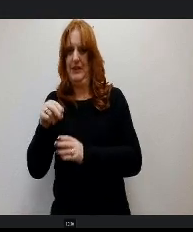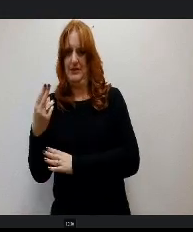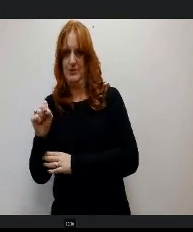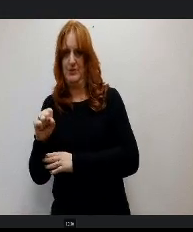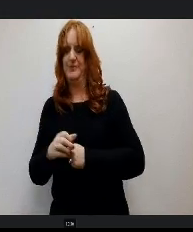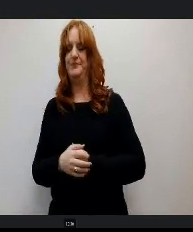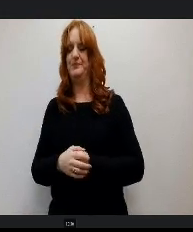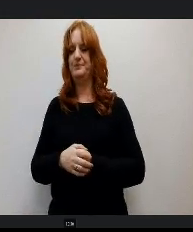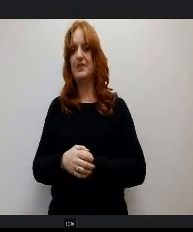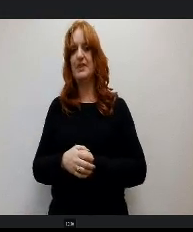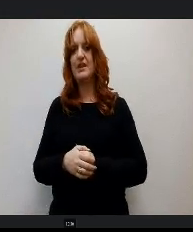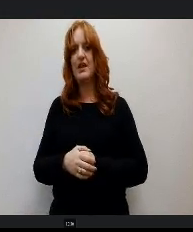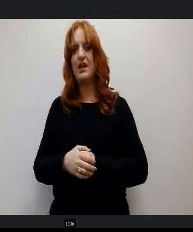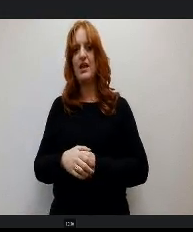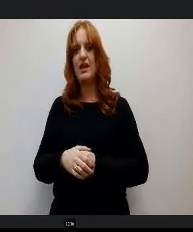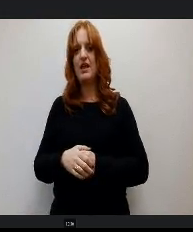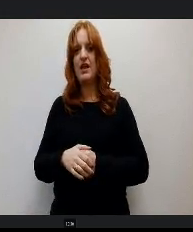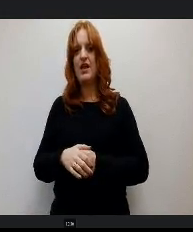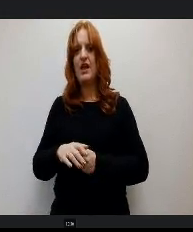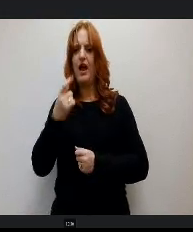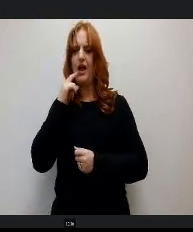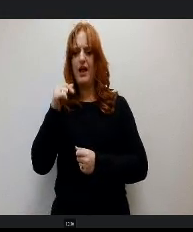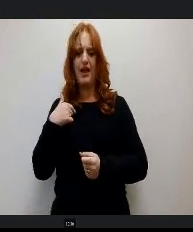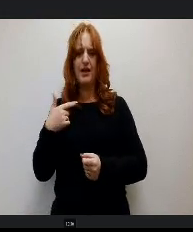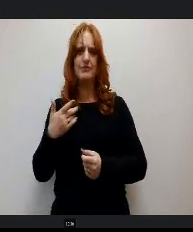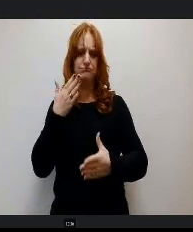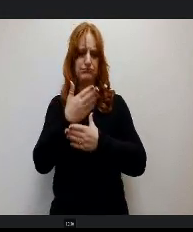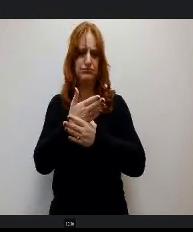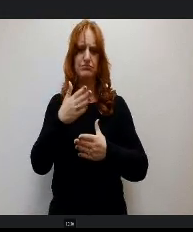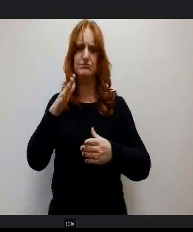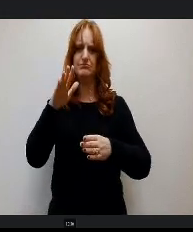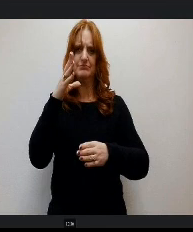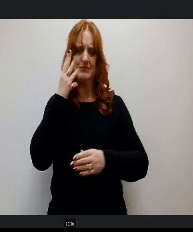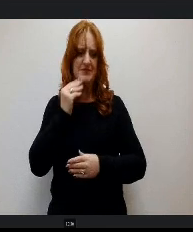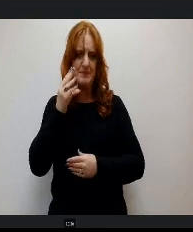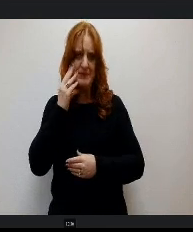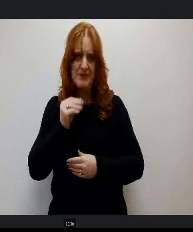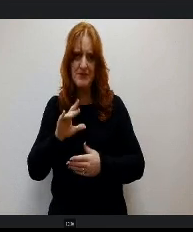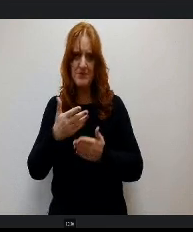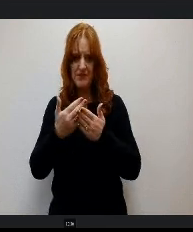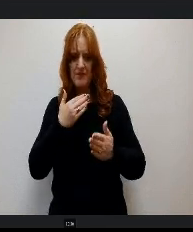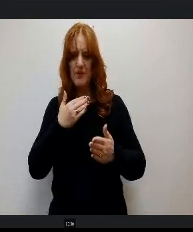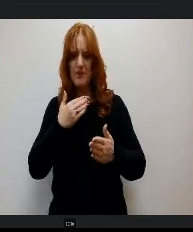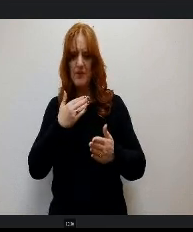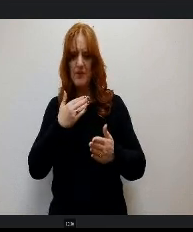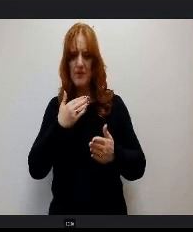I have prior interventionist experience and advanced studies and literacy and linguistics, so I've